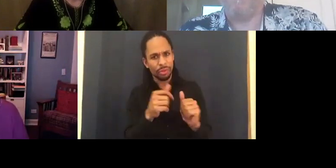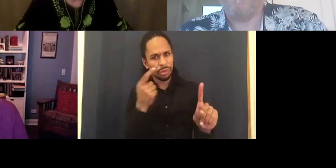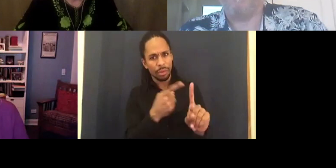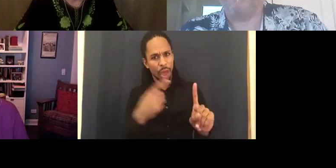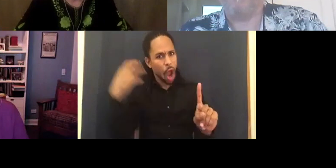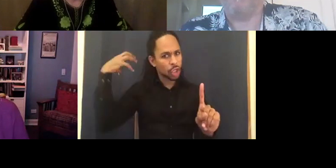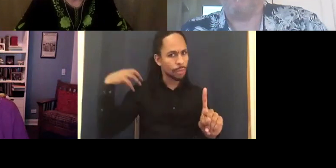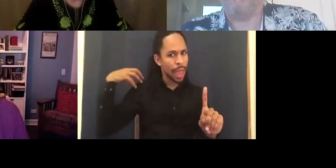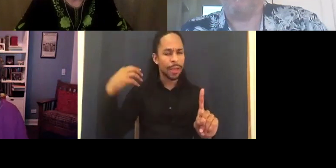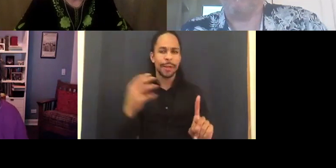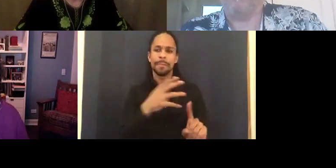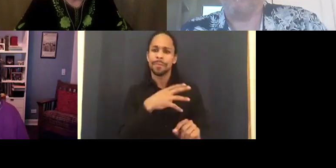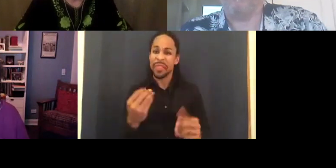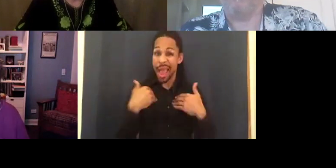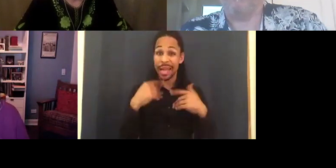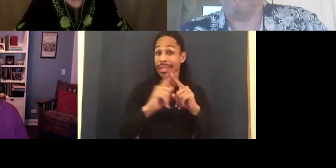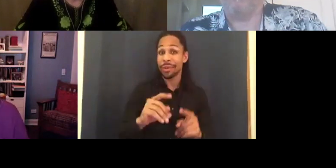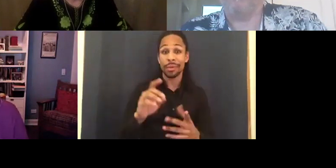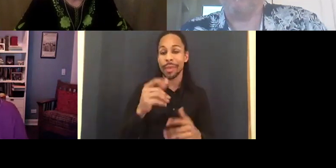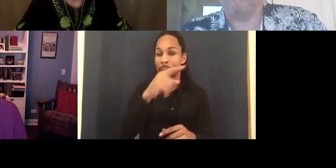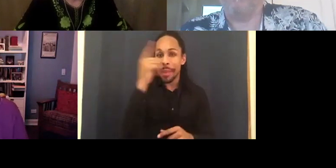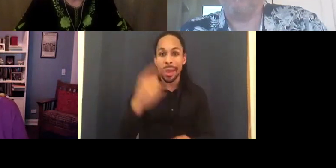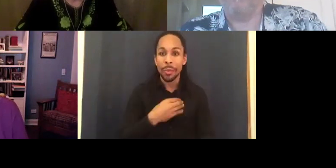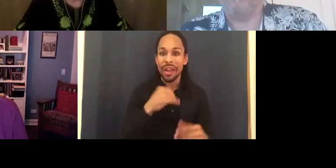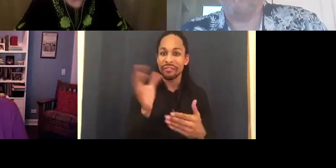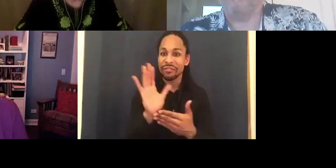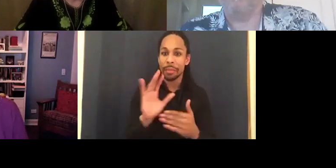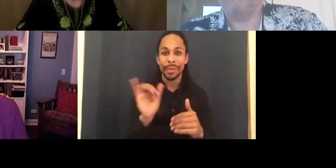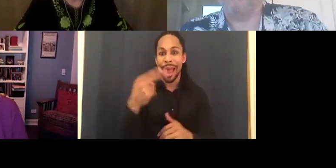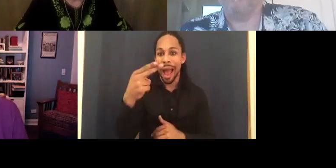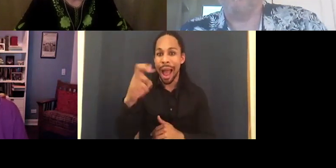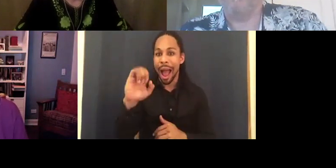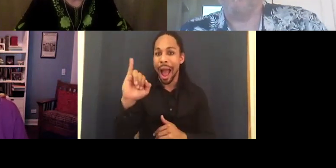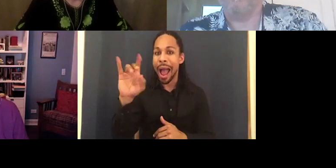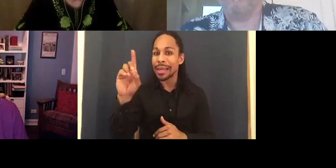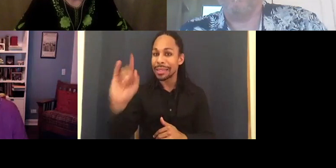characters. And they were like Heidi, and -- what